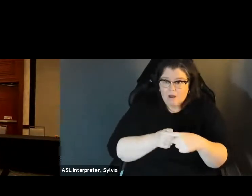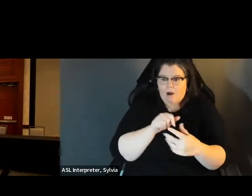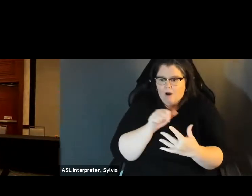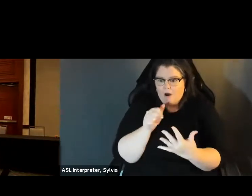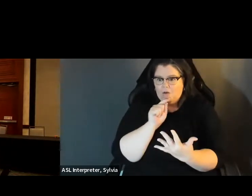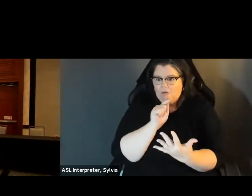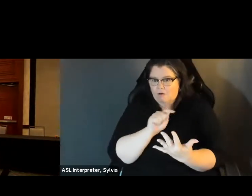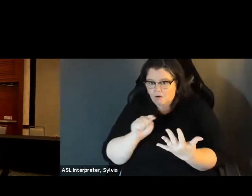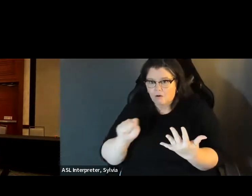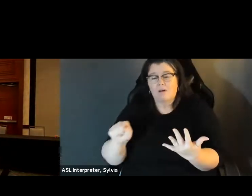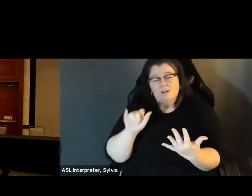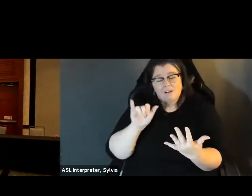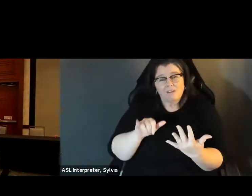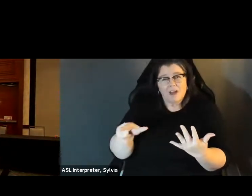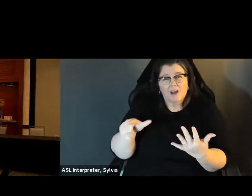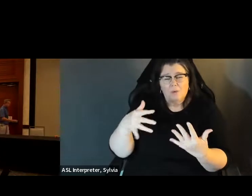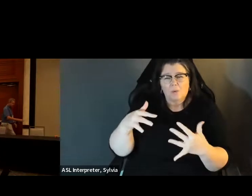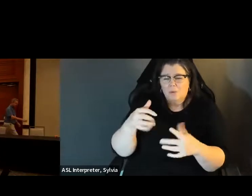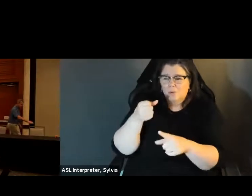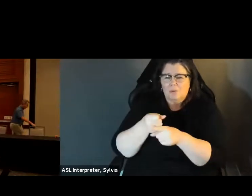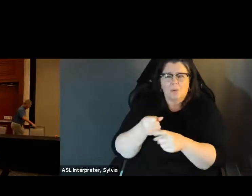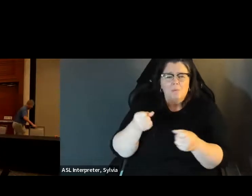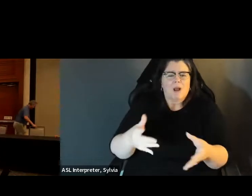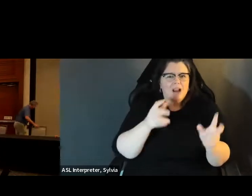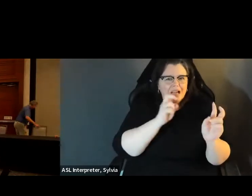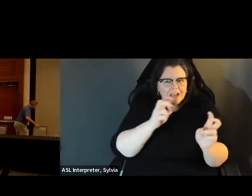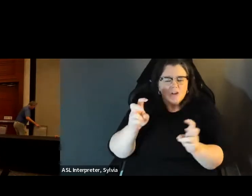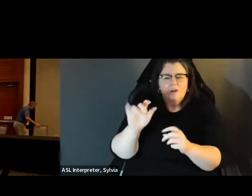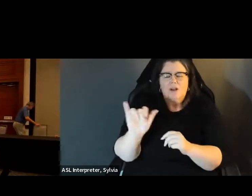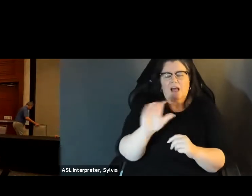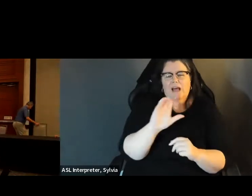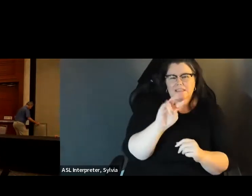Therefore, intersectionality plays a significant role in disability issues including civic engagements.